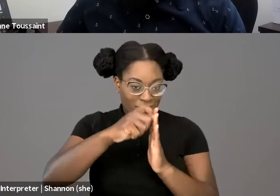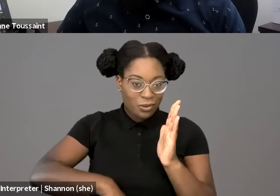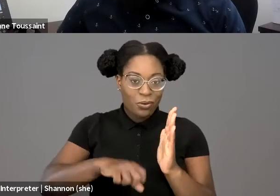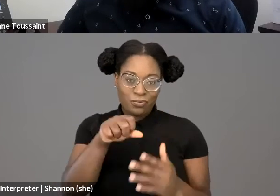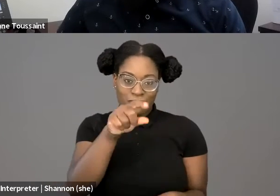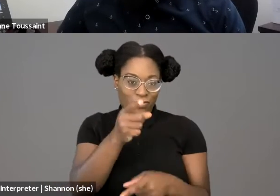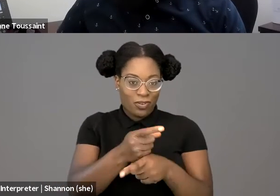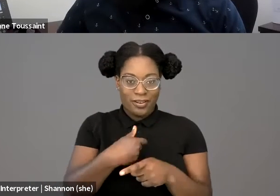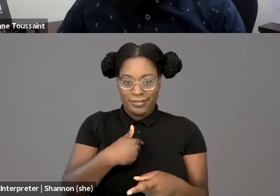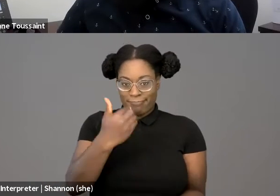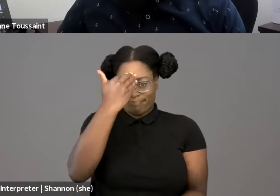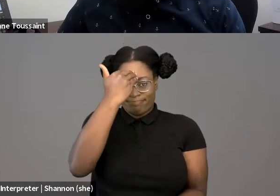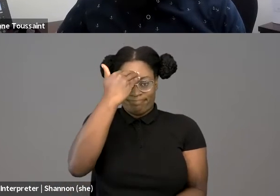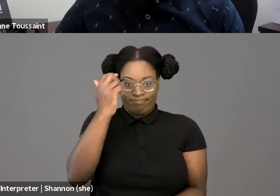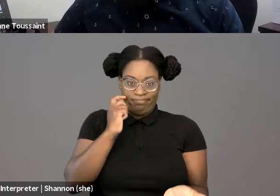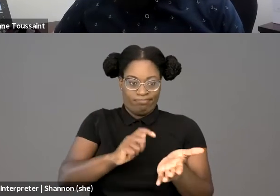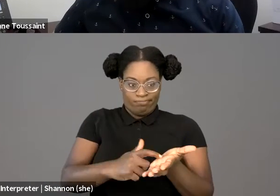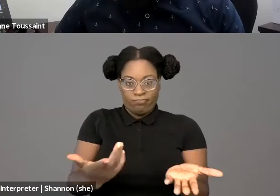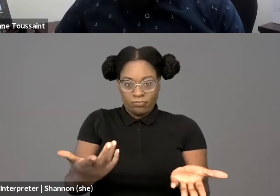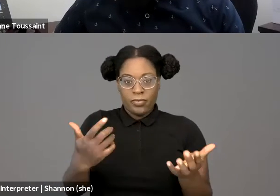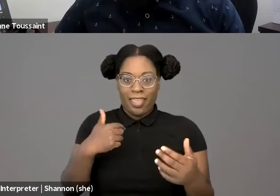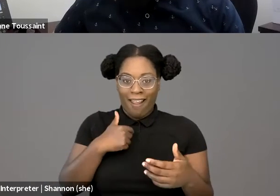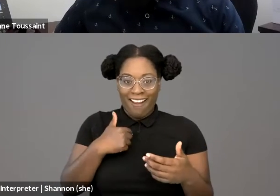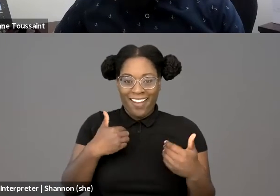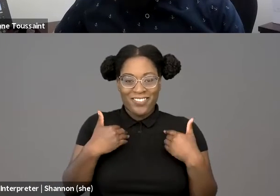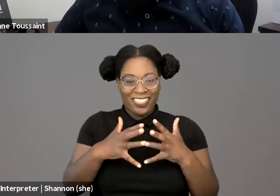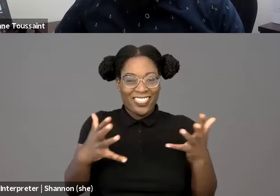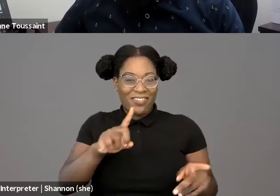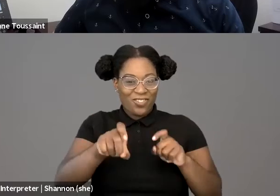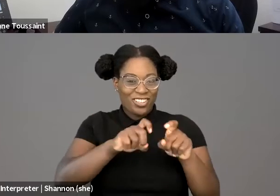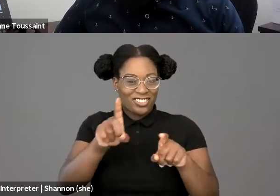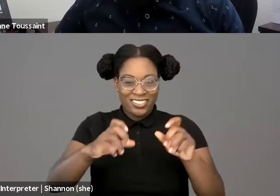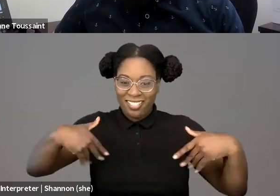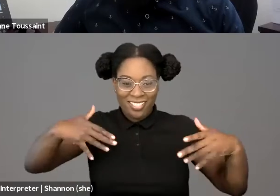that I'm leaving a lot of questions unanswered, such as how do we map a way to this future?